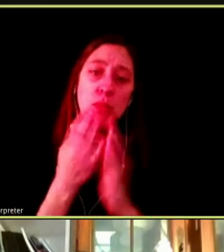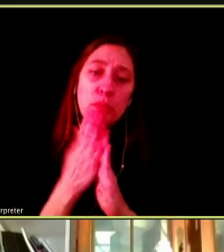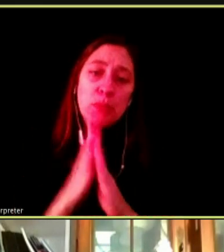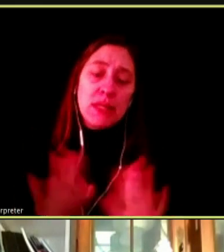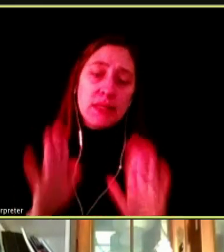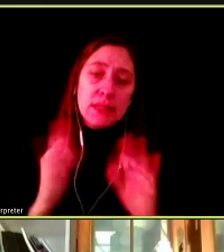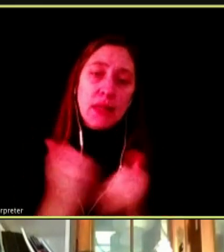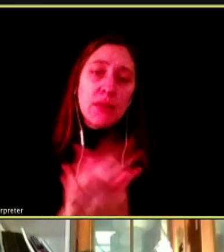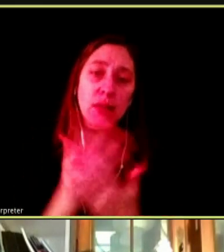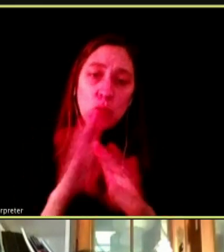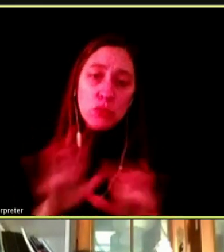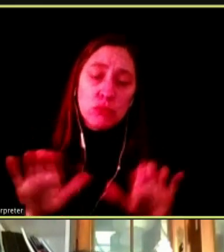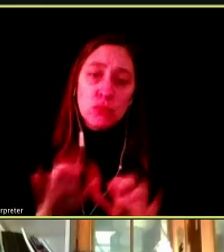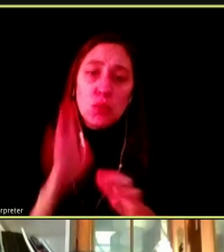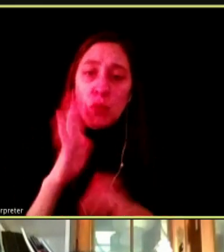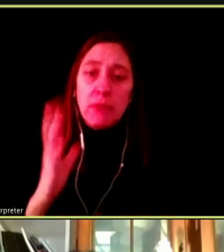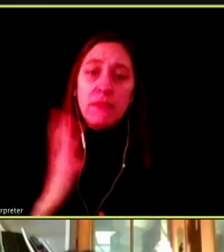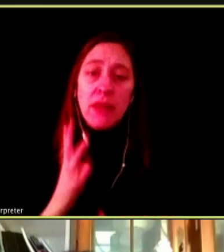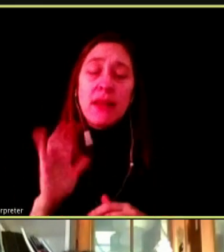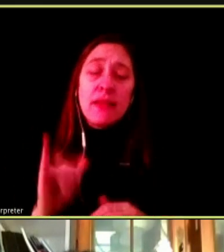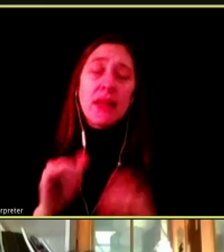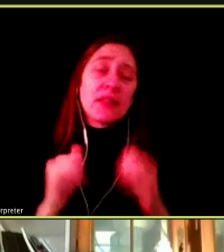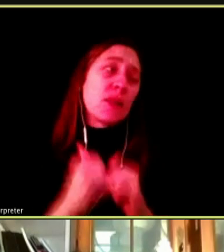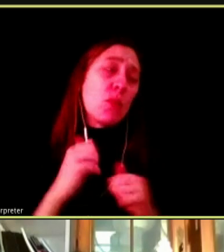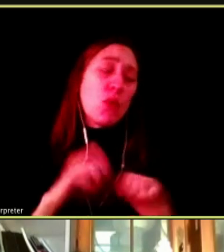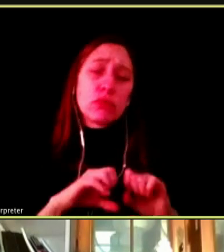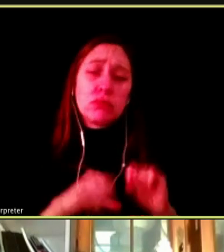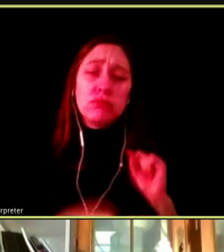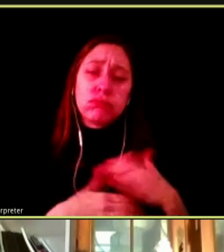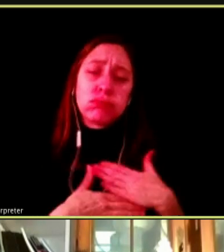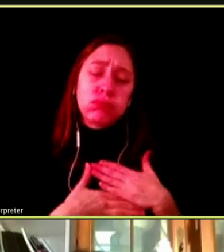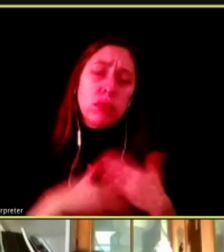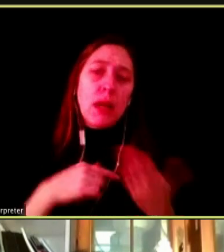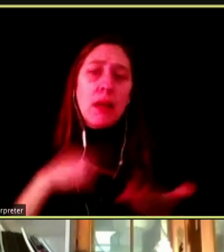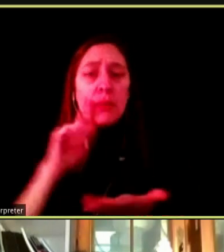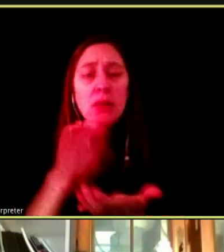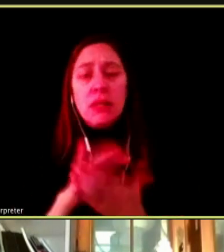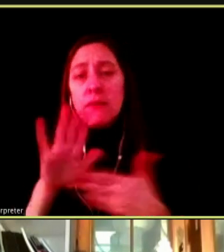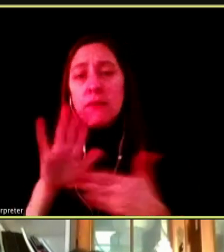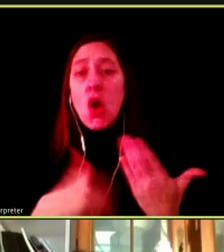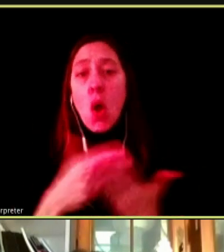THAT IS THE MOST HEARTBREAKING THING I BELIEVE EVERY PARENT CAN EVER HEAR.